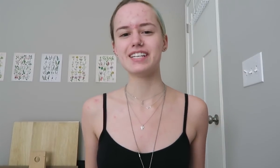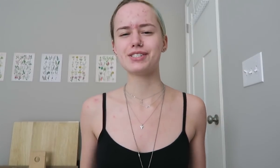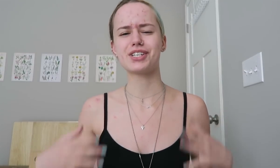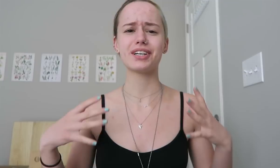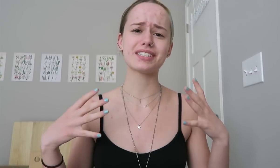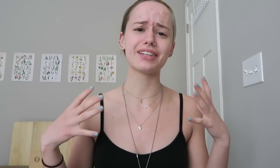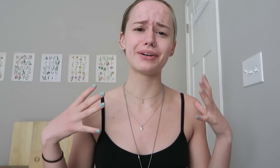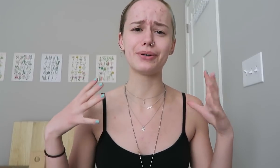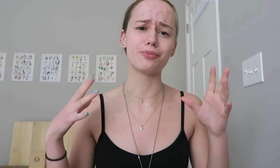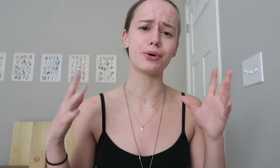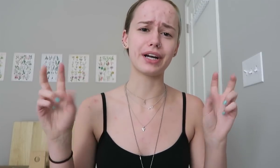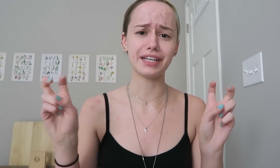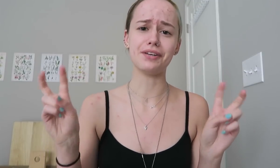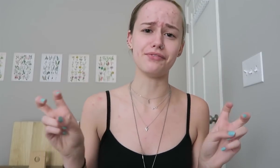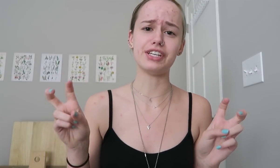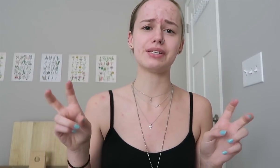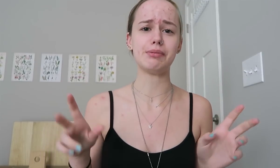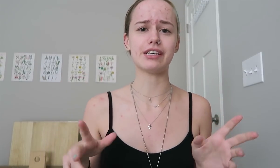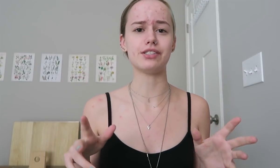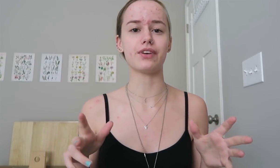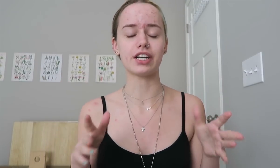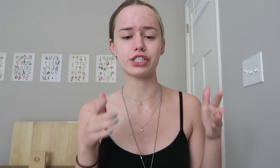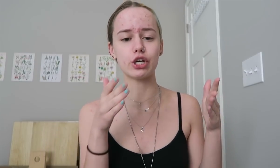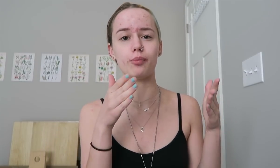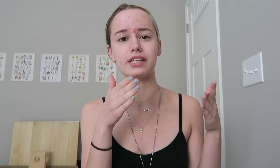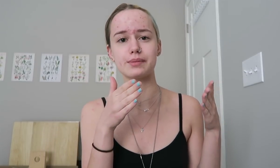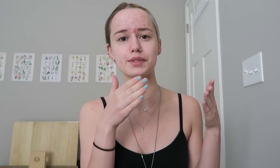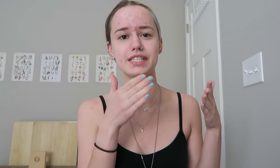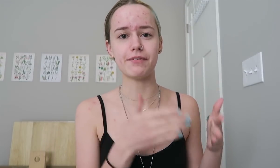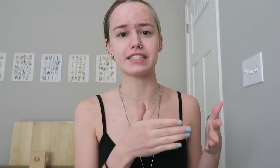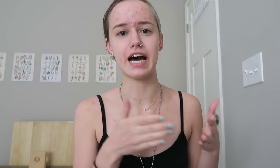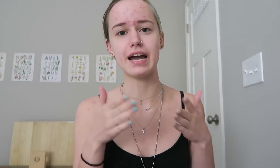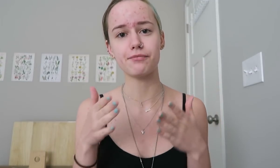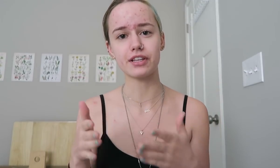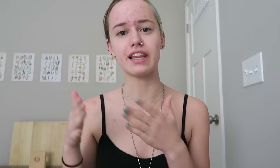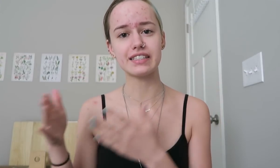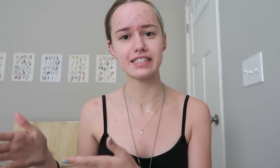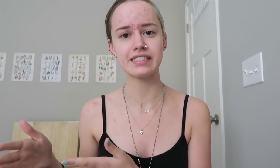Um, sure it's a little more inconvenient because you've gotta show up at a specific time for the lessons.